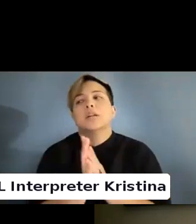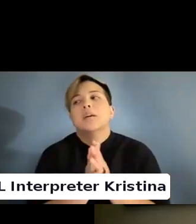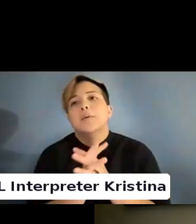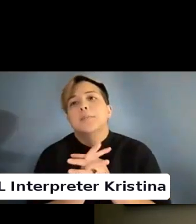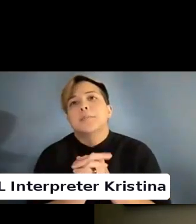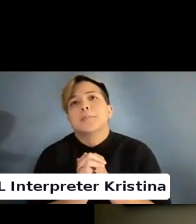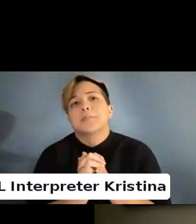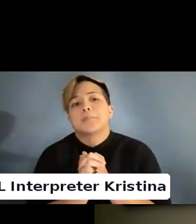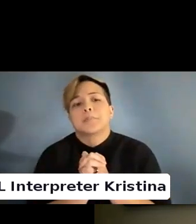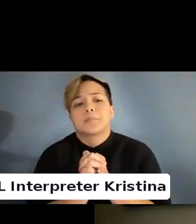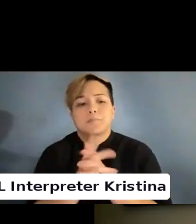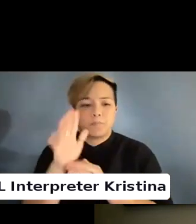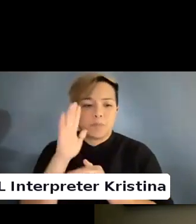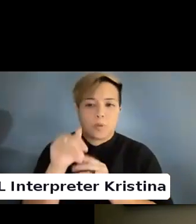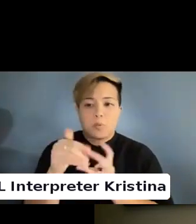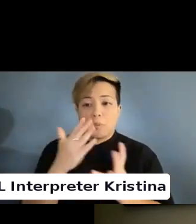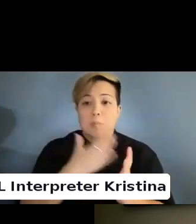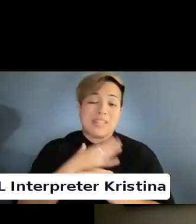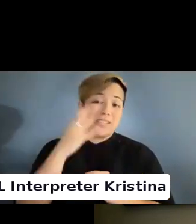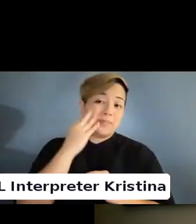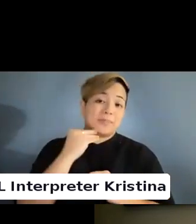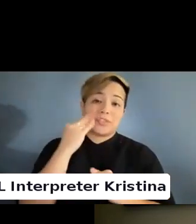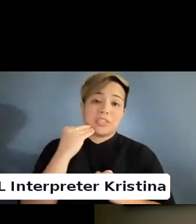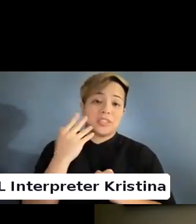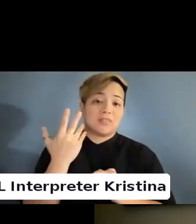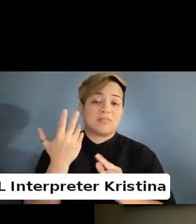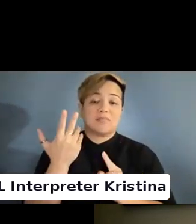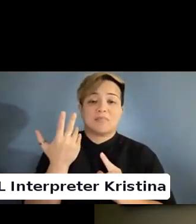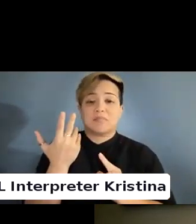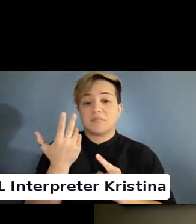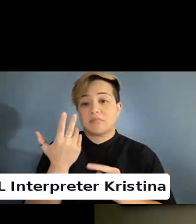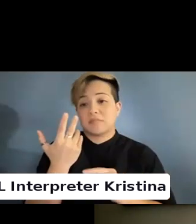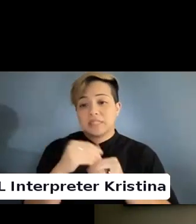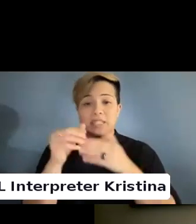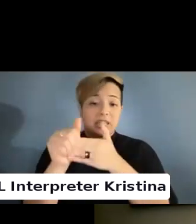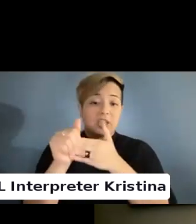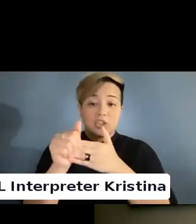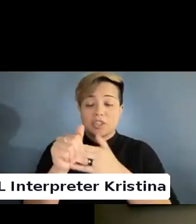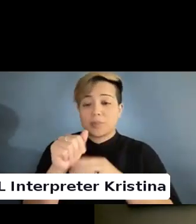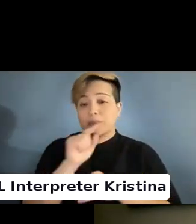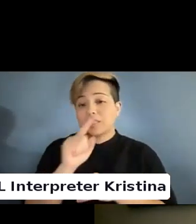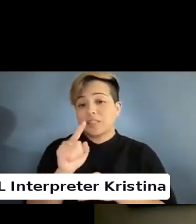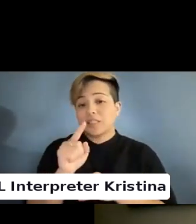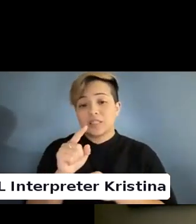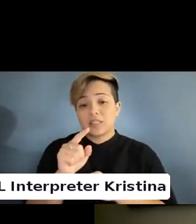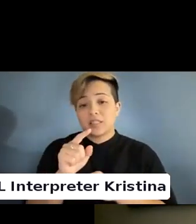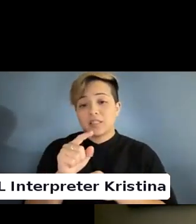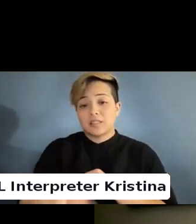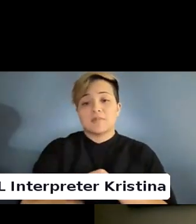But my experience in leadership is what I said earlier.